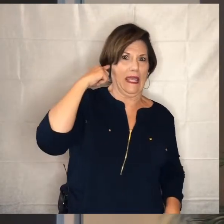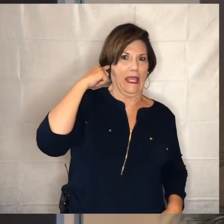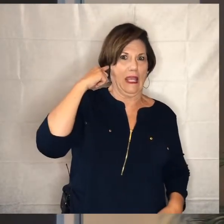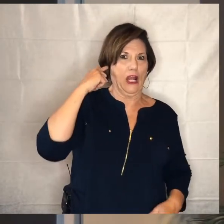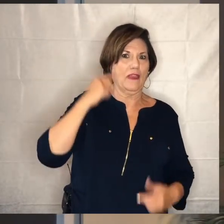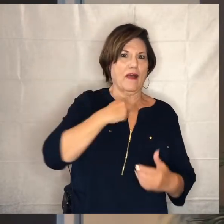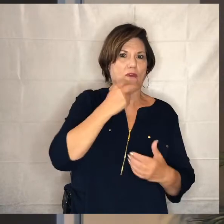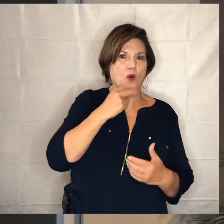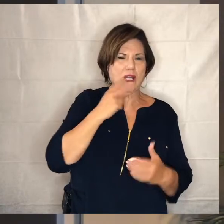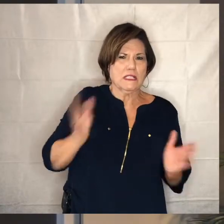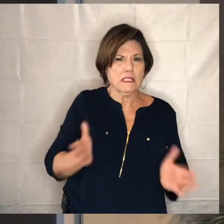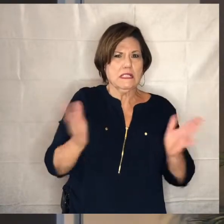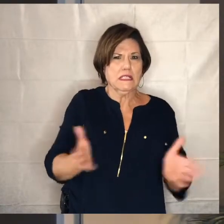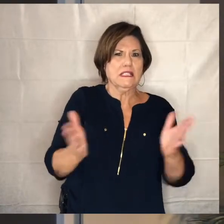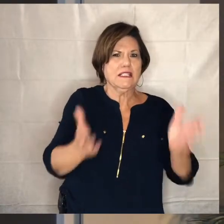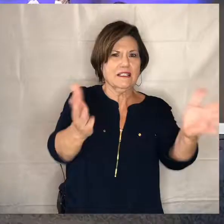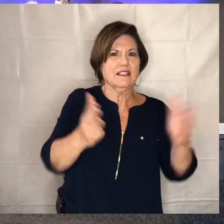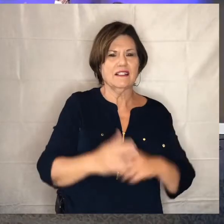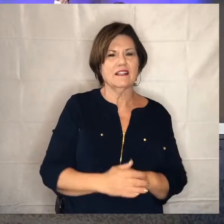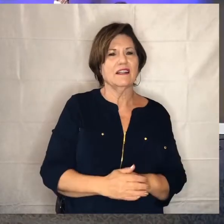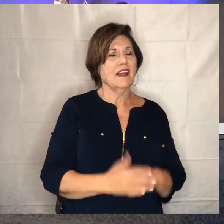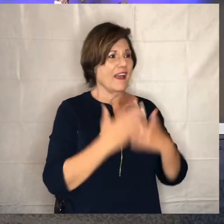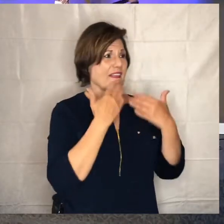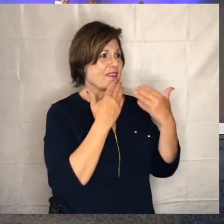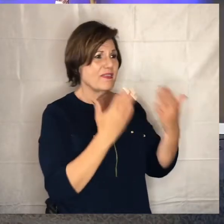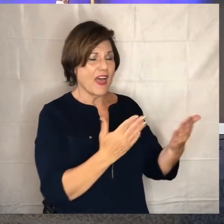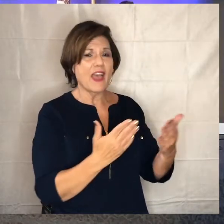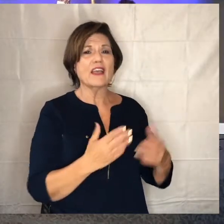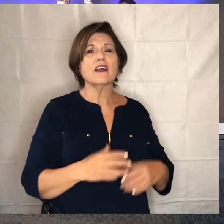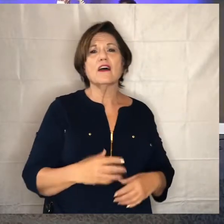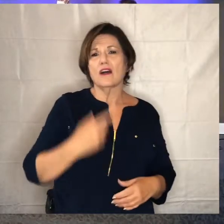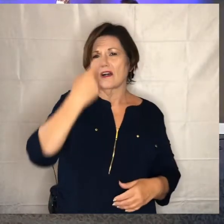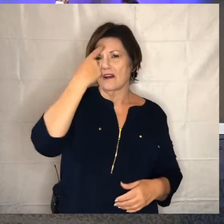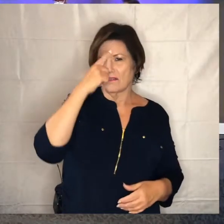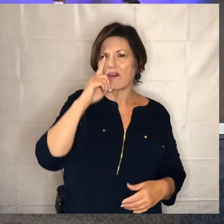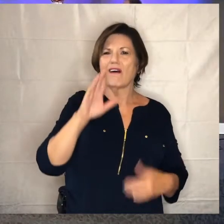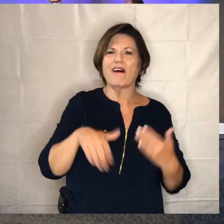forward and pushing me forward so thanks uh for y'all and what you bring